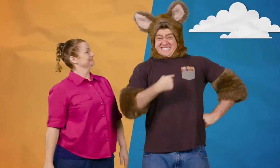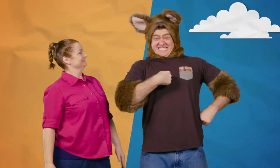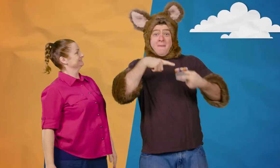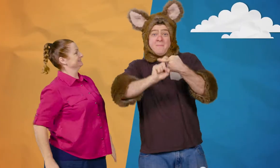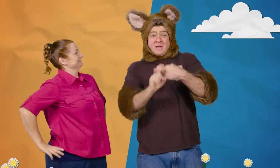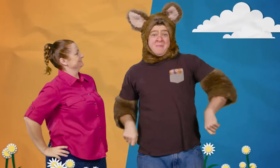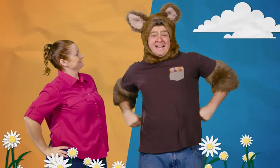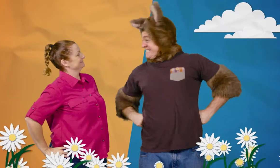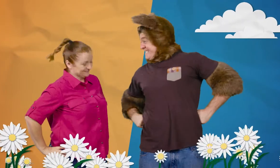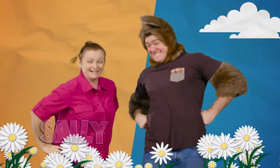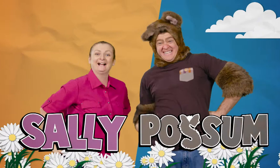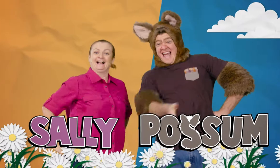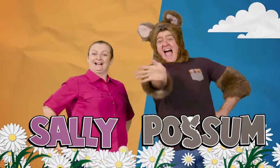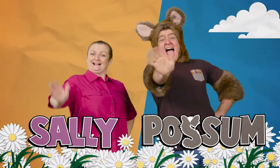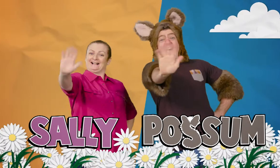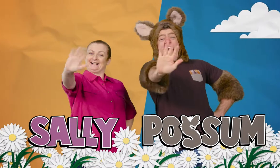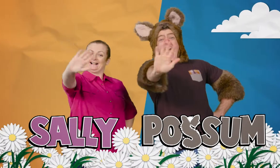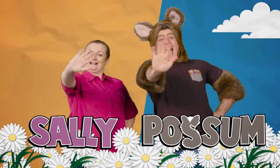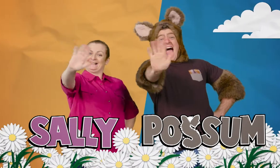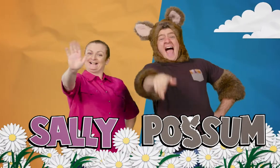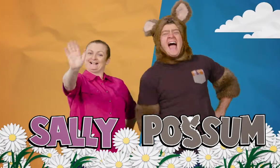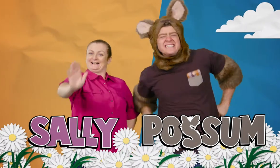And I'm Possum. Hello!